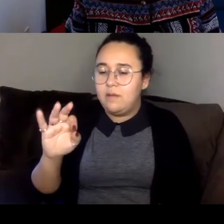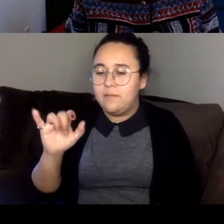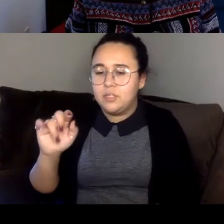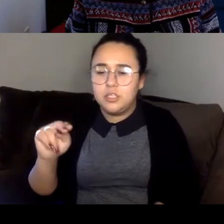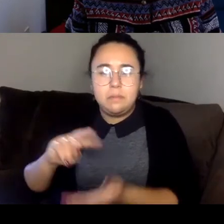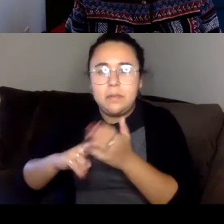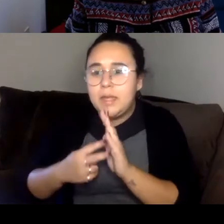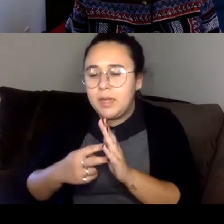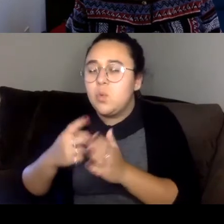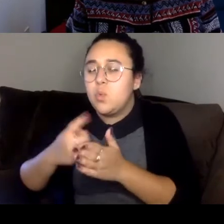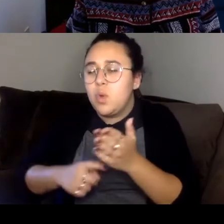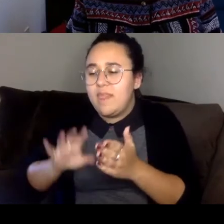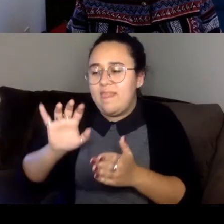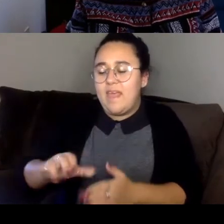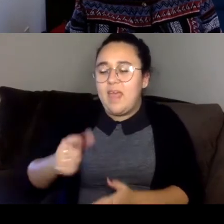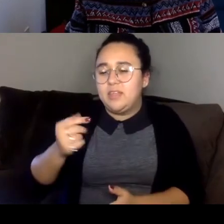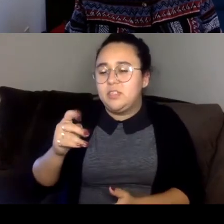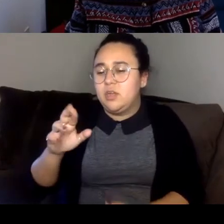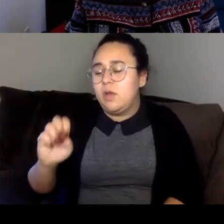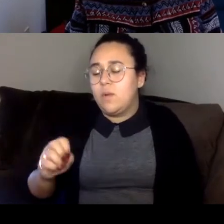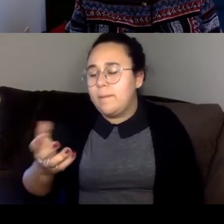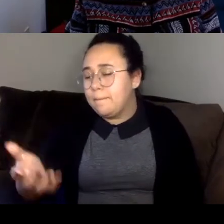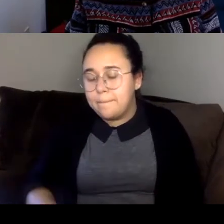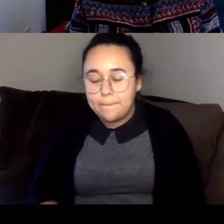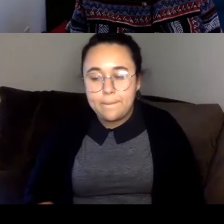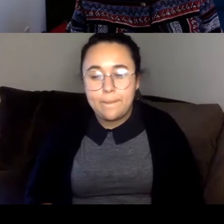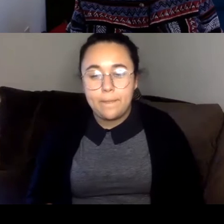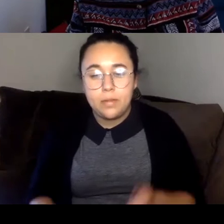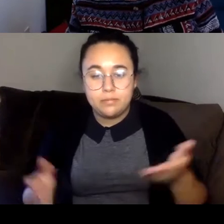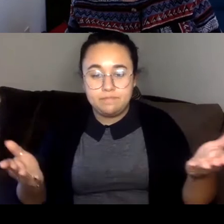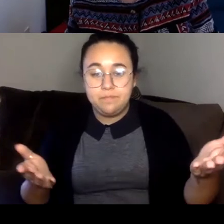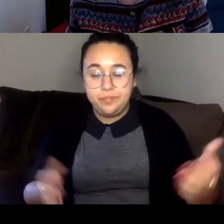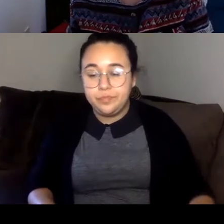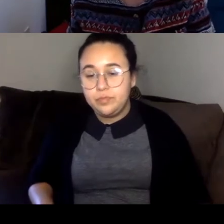Sunisa Manning I'll take it.